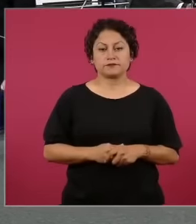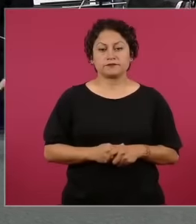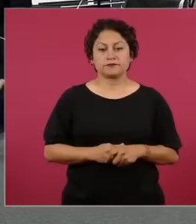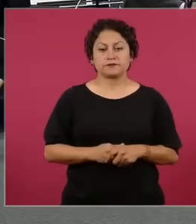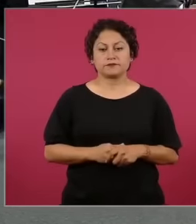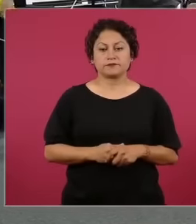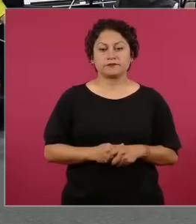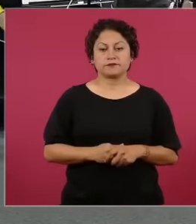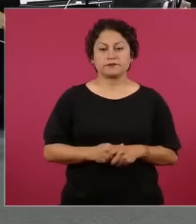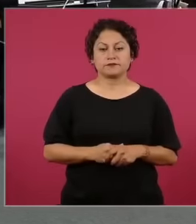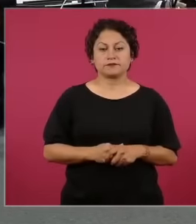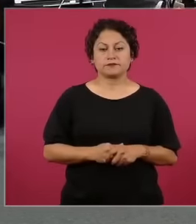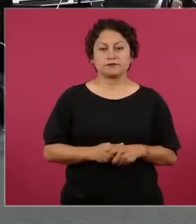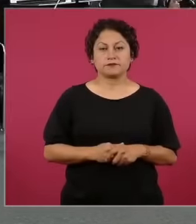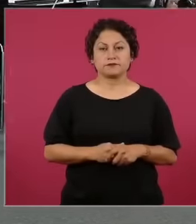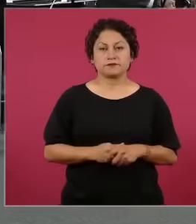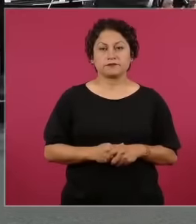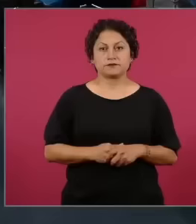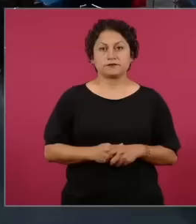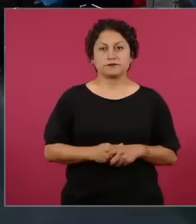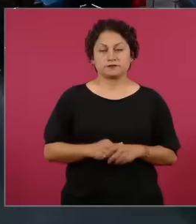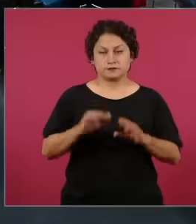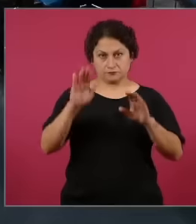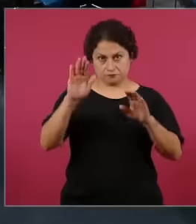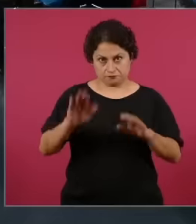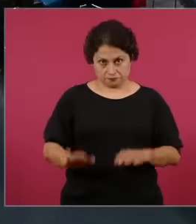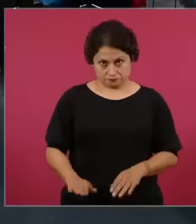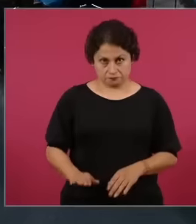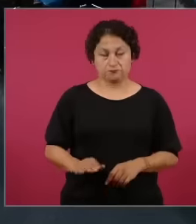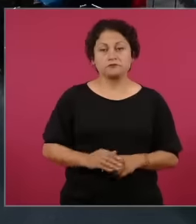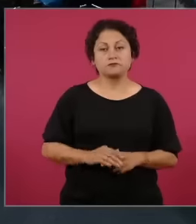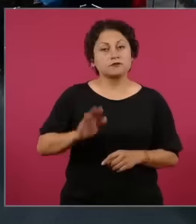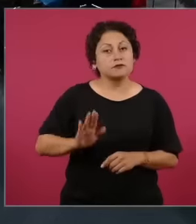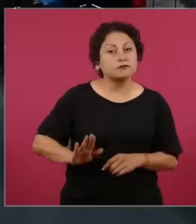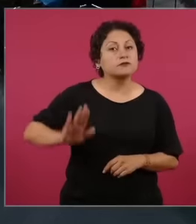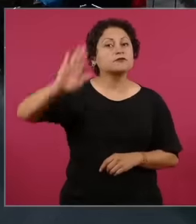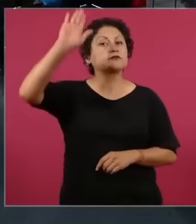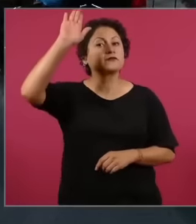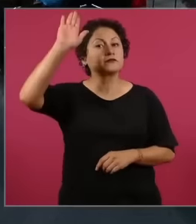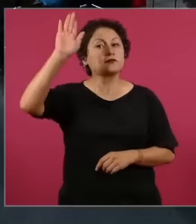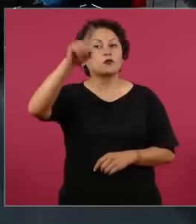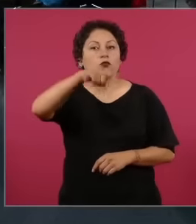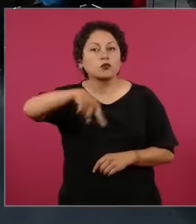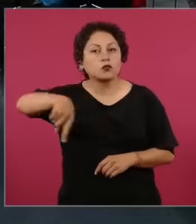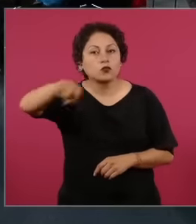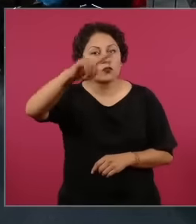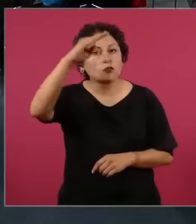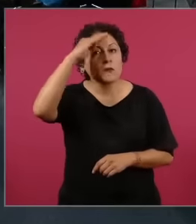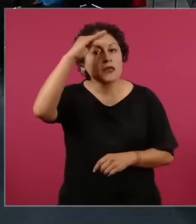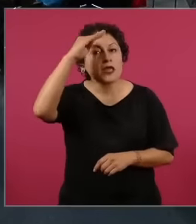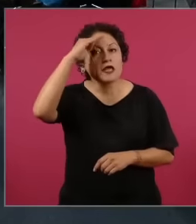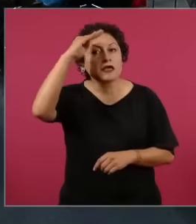20, lower it. Let those who consider that they are elected to the